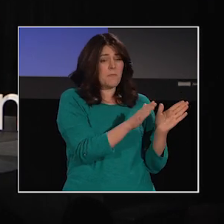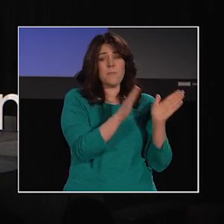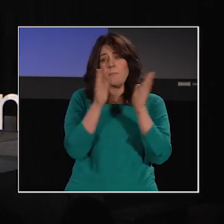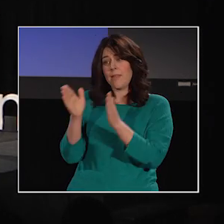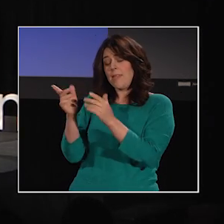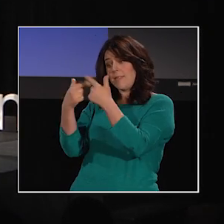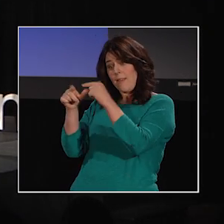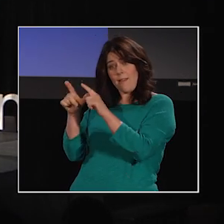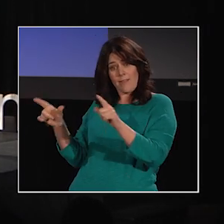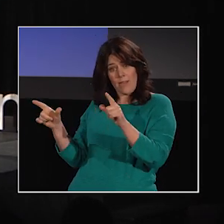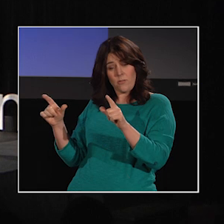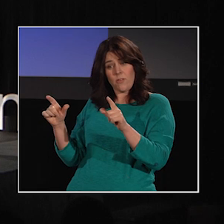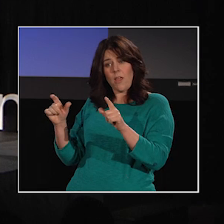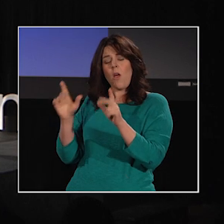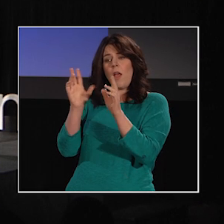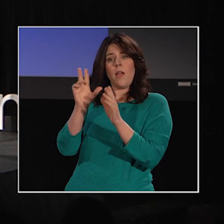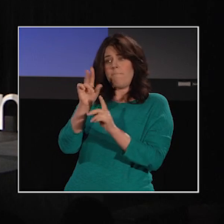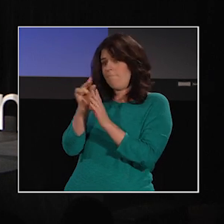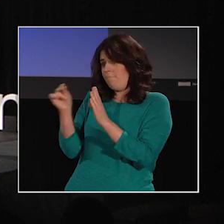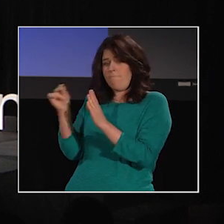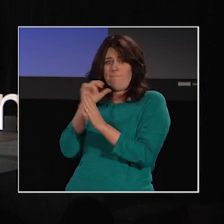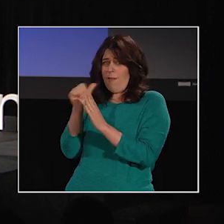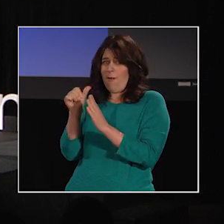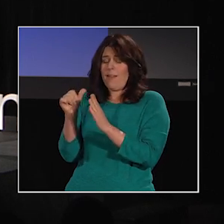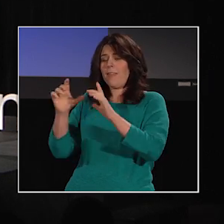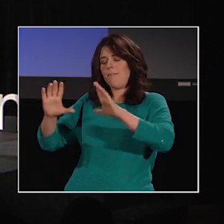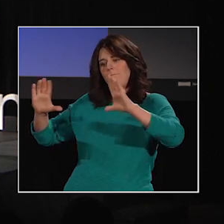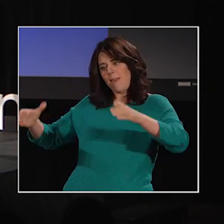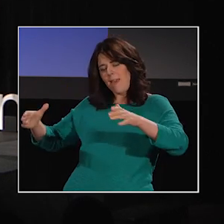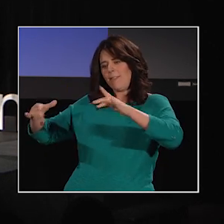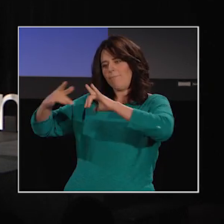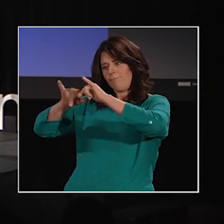signed languages are organized to fit with the way we process,